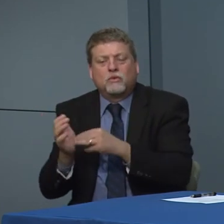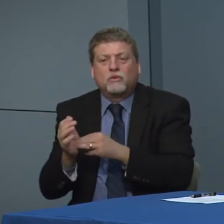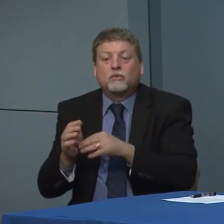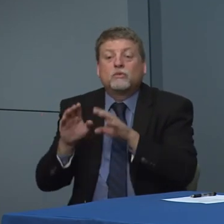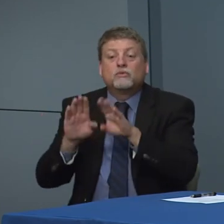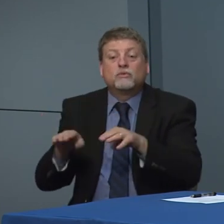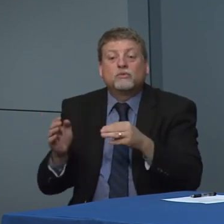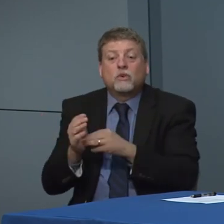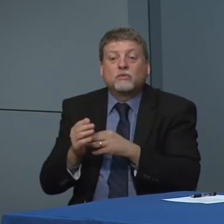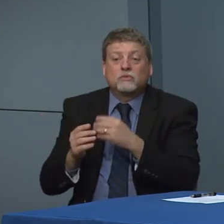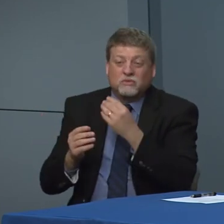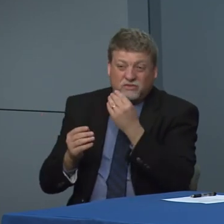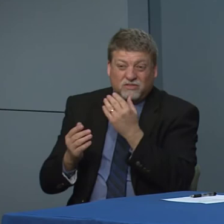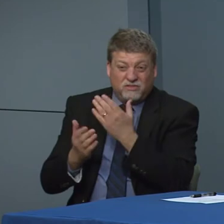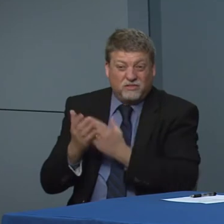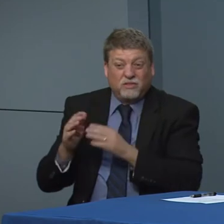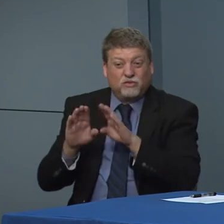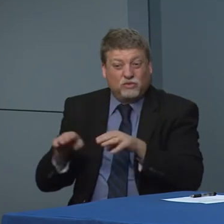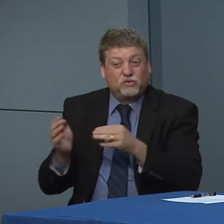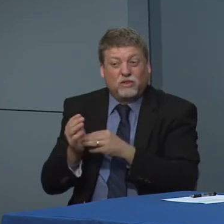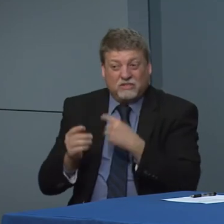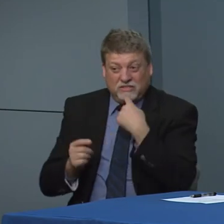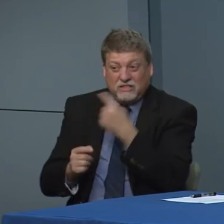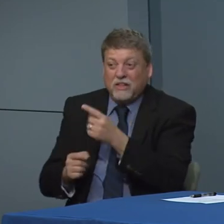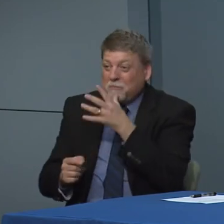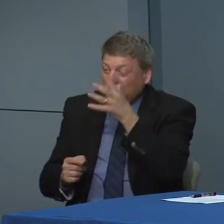parents earlier this week, it doesn't matter that kids are